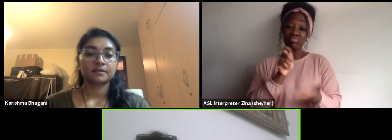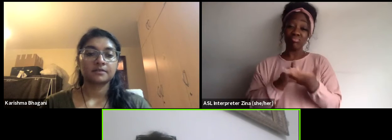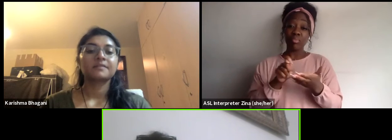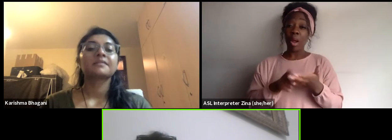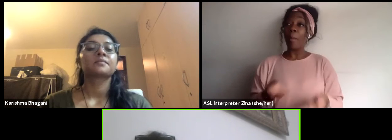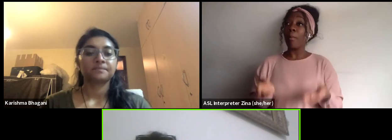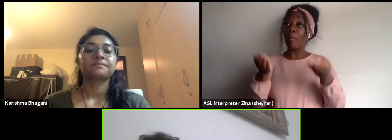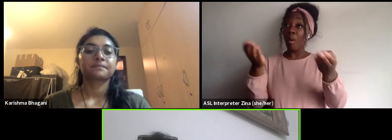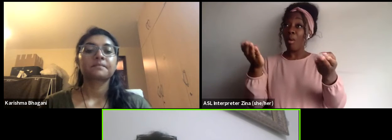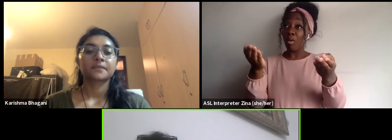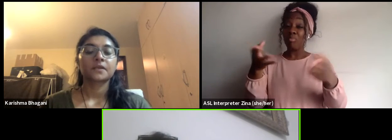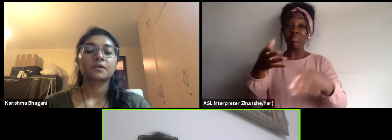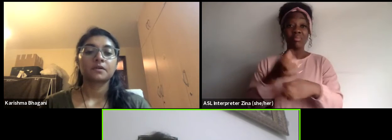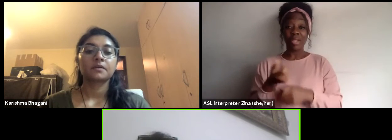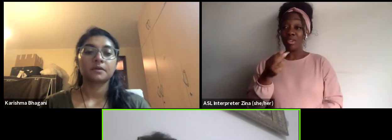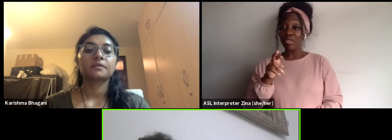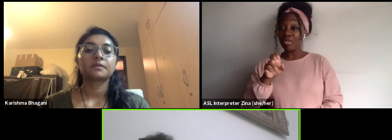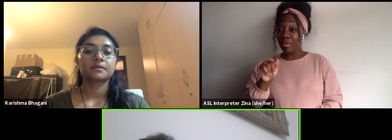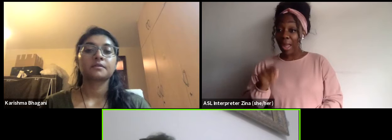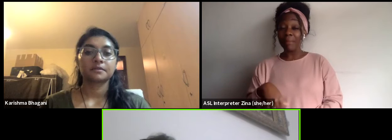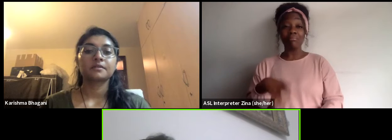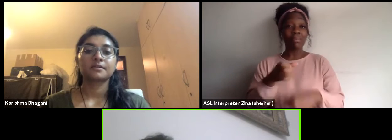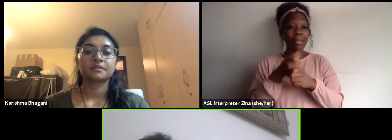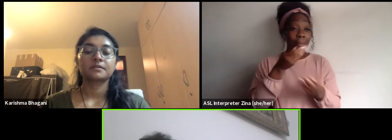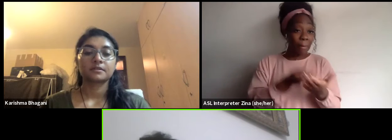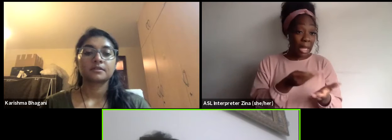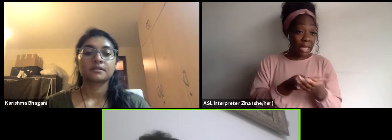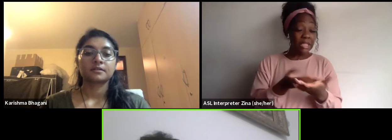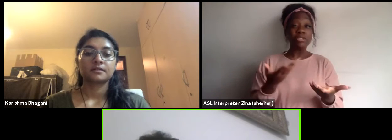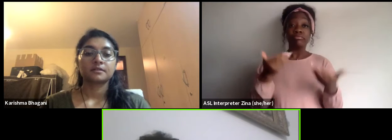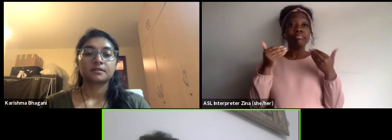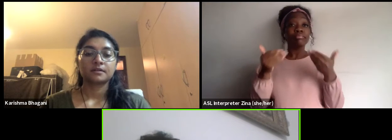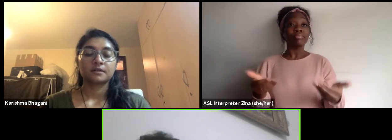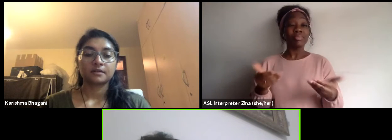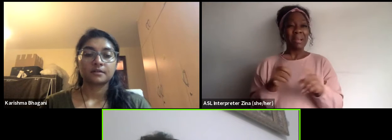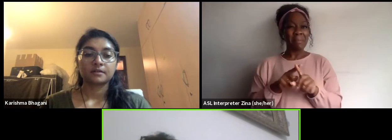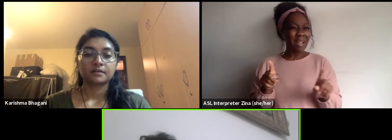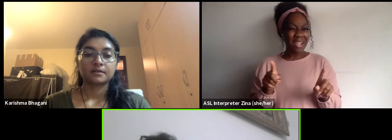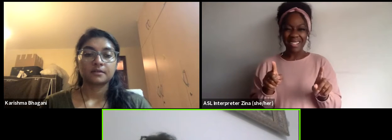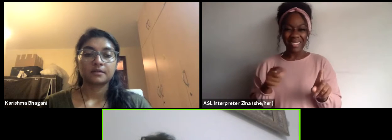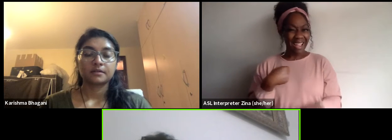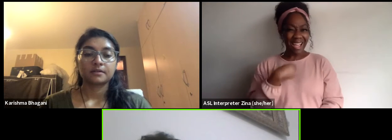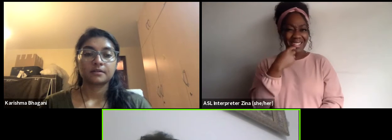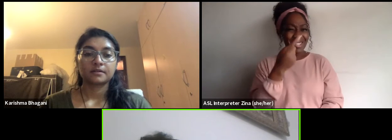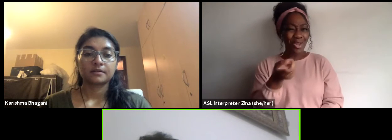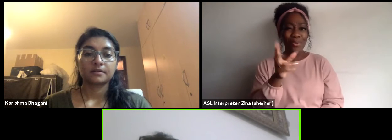or I get support financial support to do it. But I would say no because what does it mean